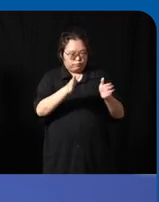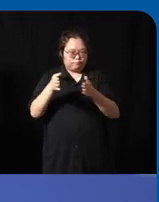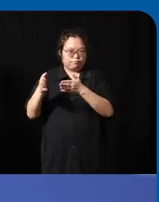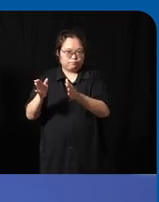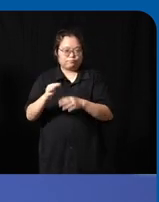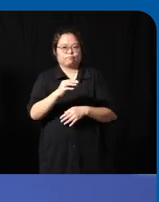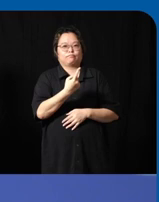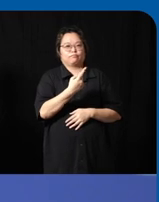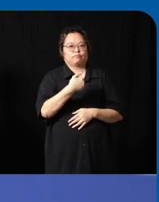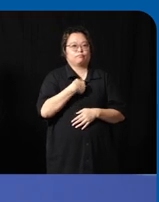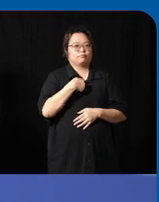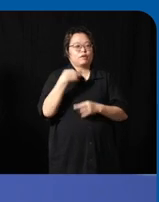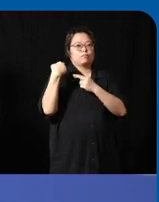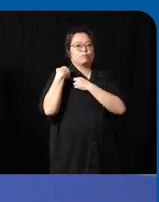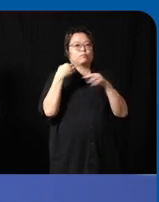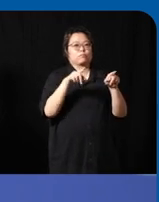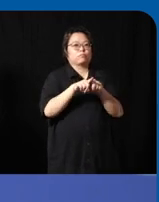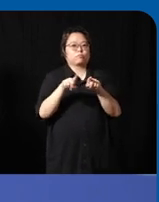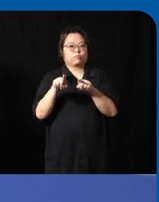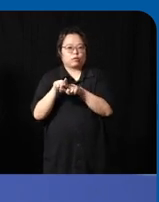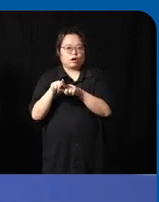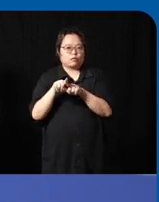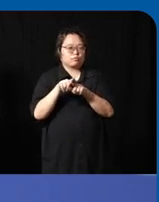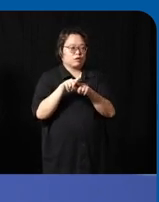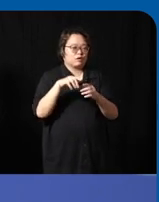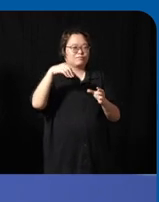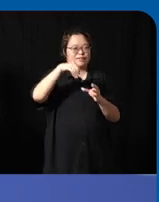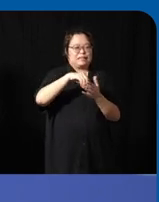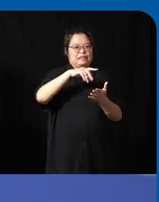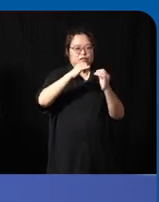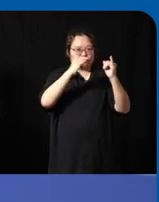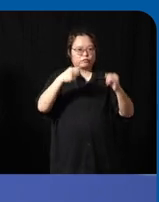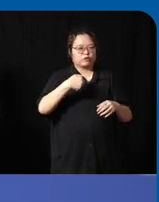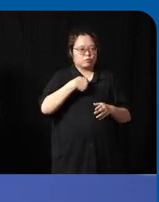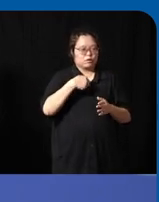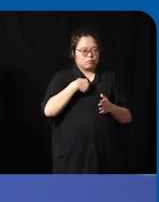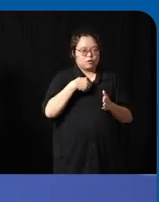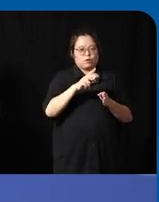is within my role as an academic I think being an assistant professor in a public university really